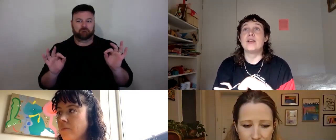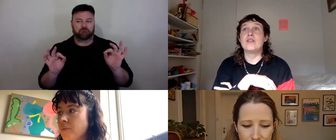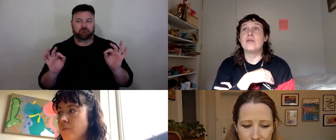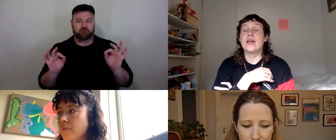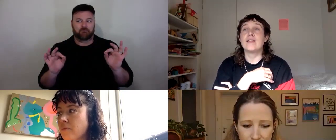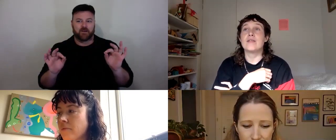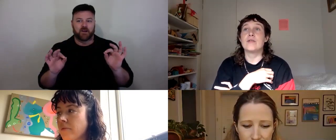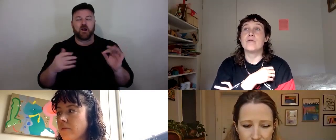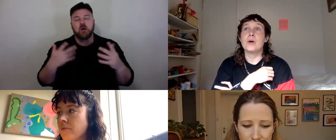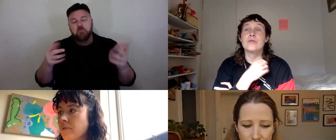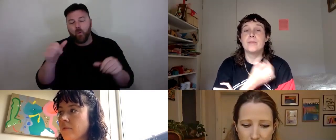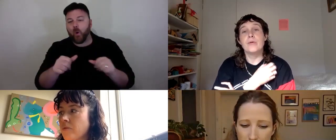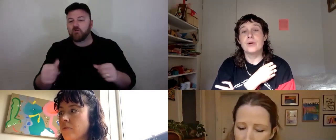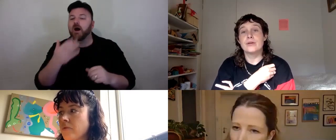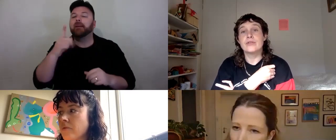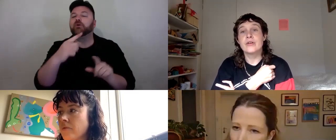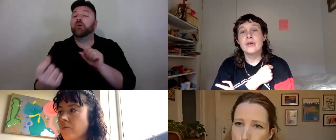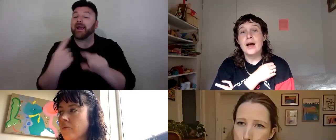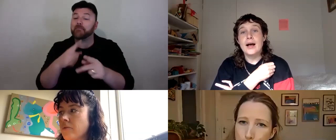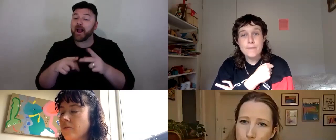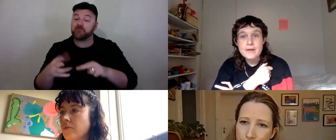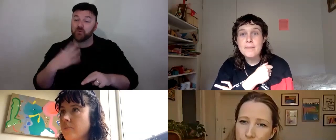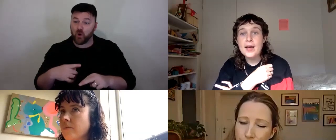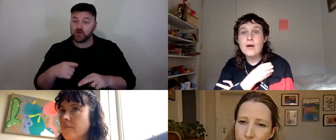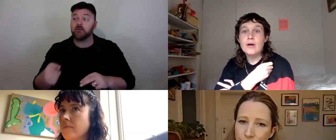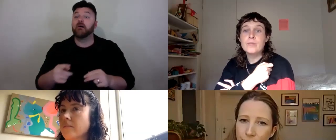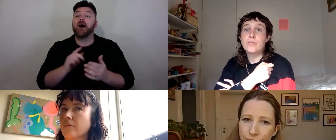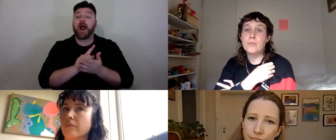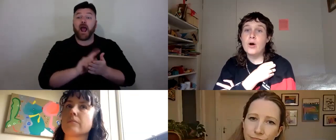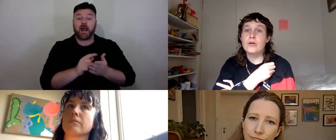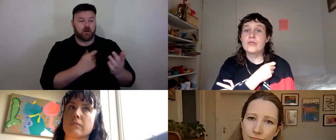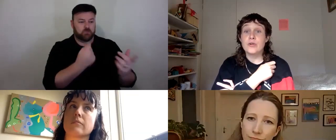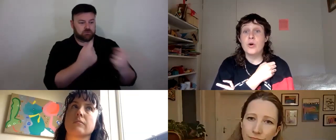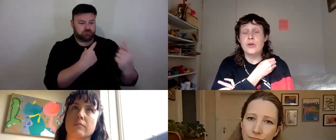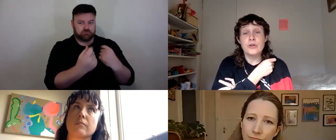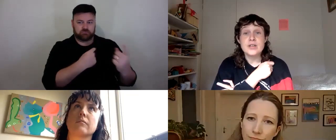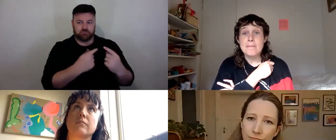when you will get the most important feedback on sort of what you could